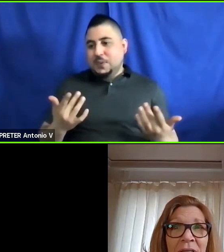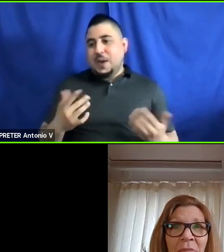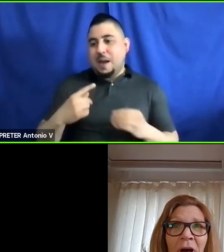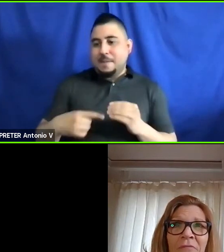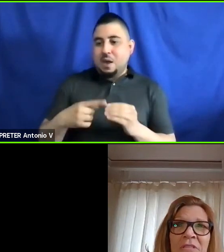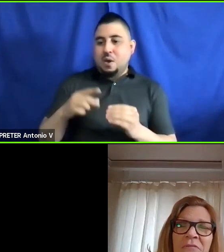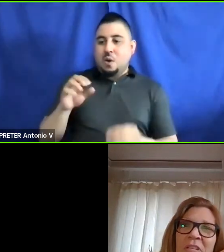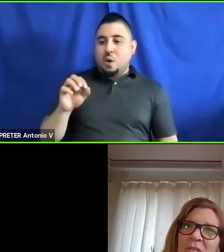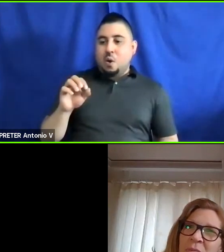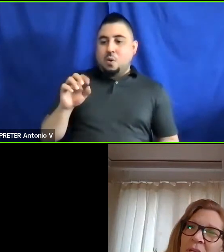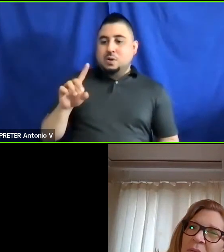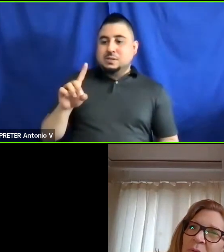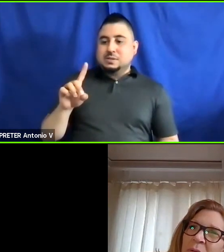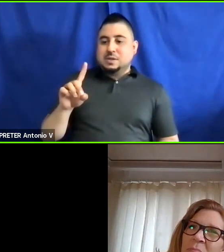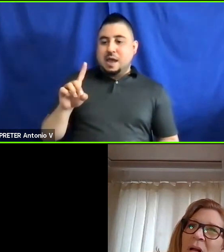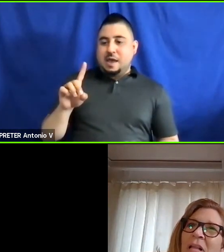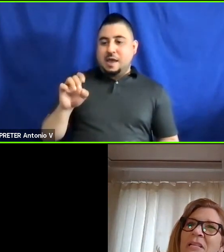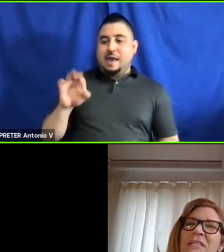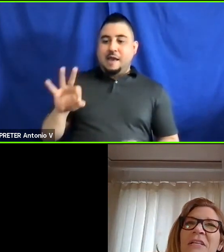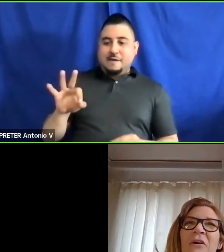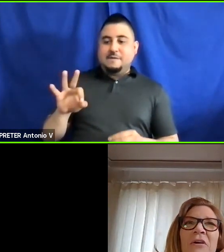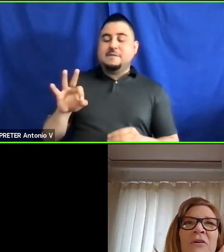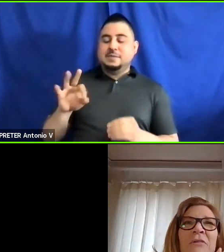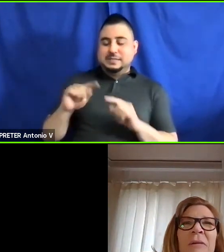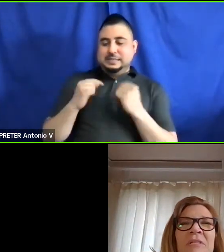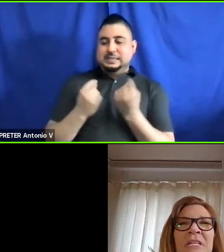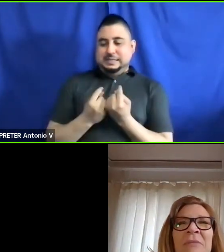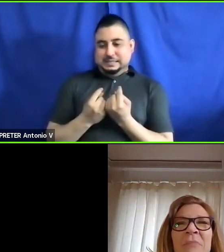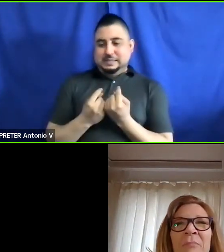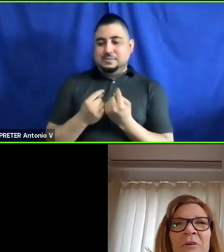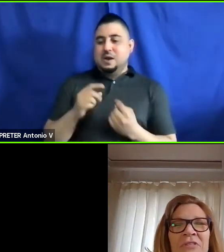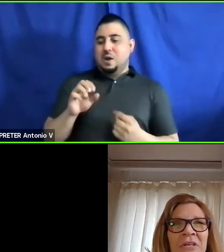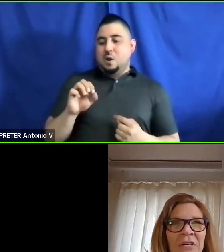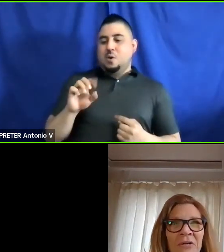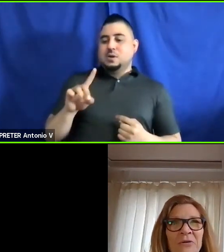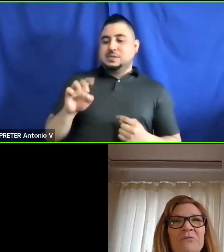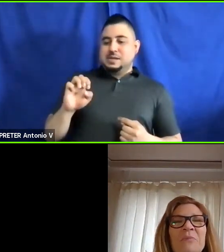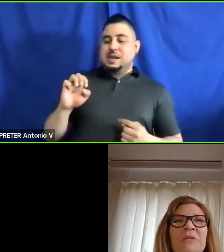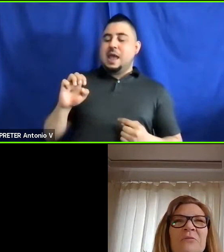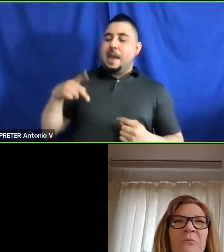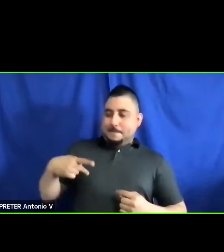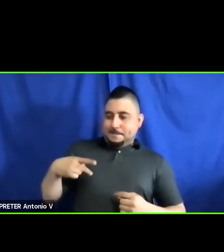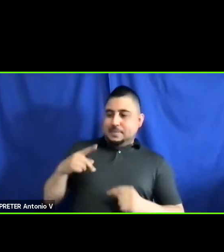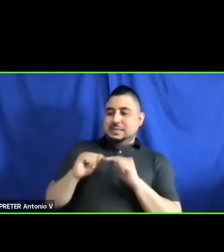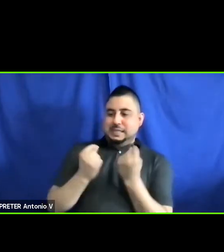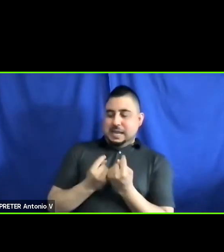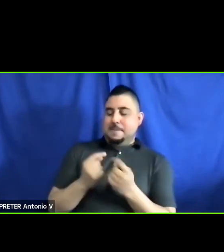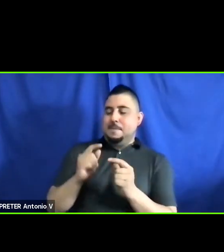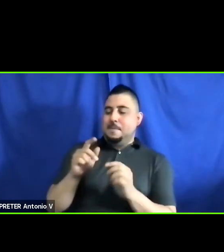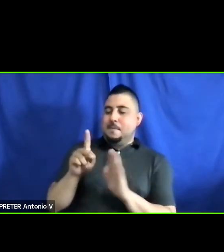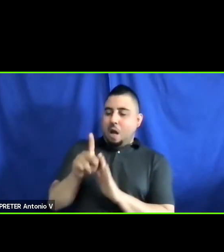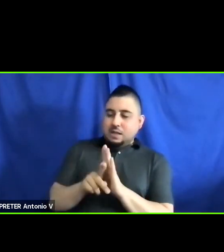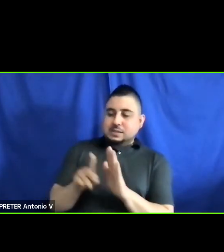Office of Disability Employment team, our team members who have been working on this